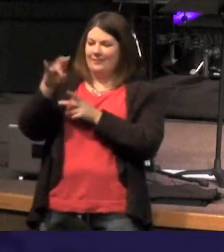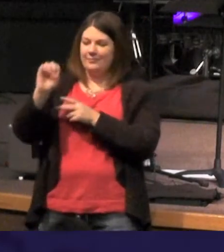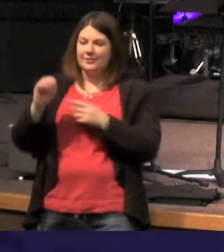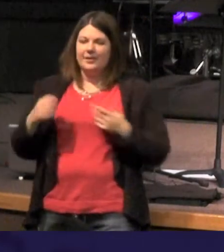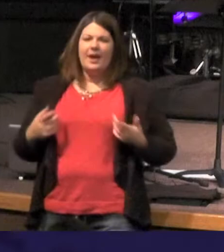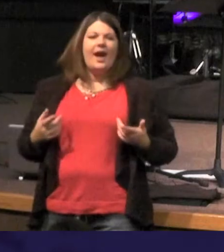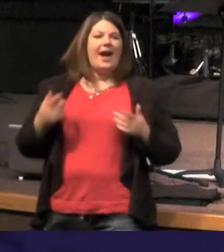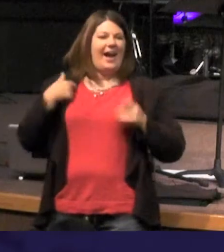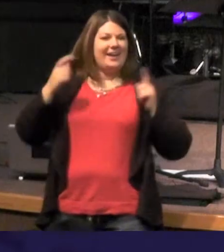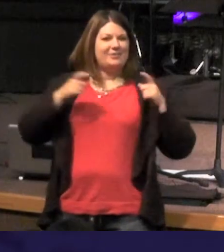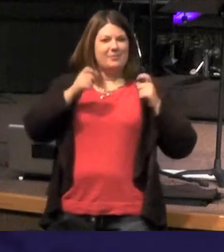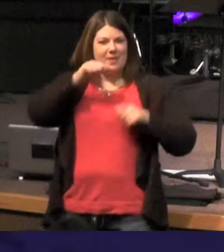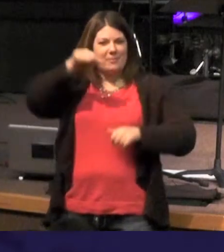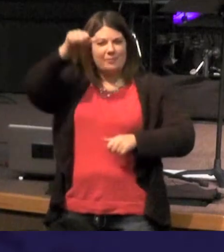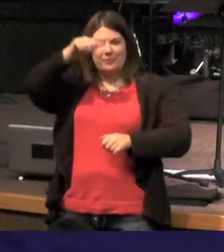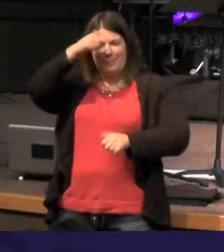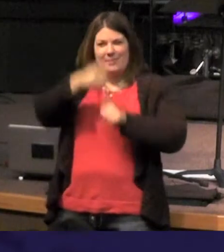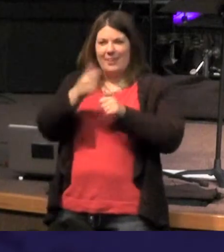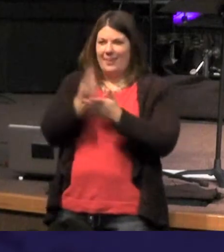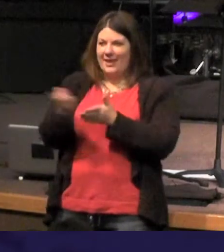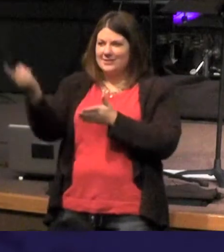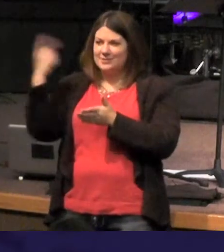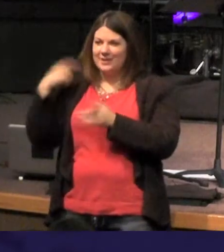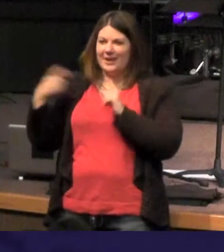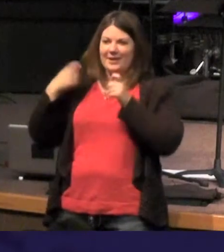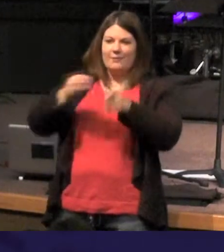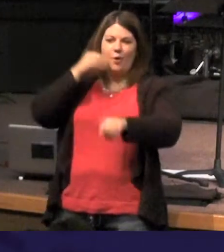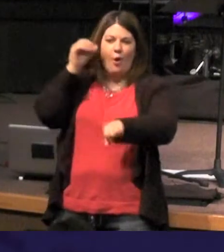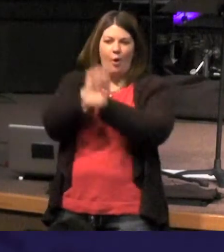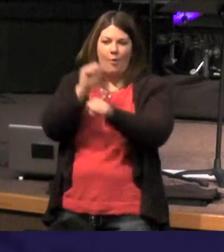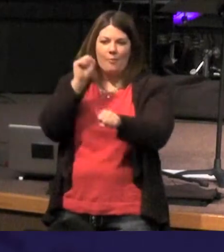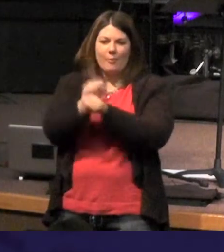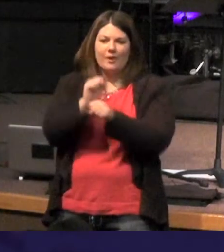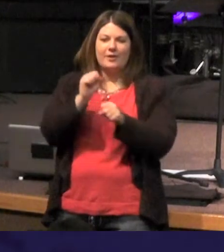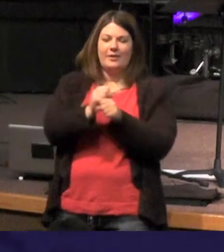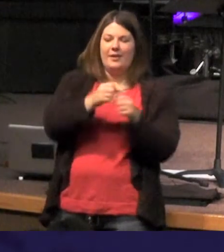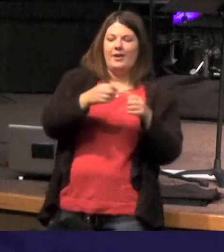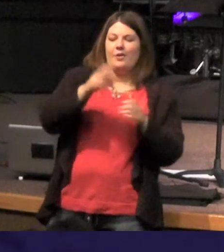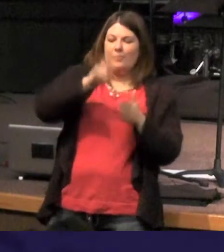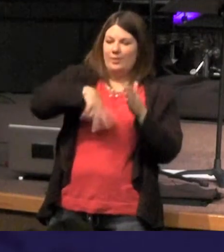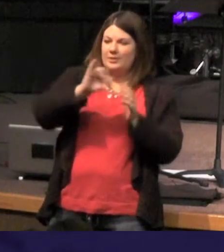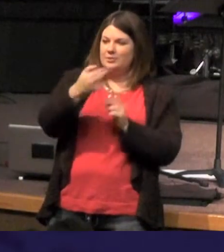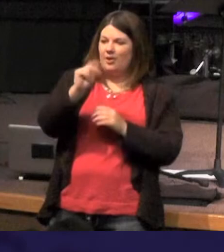done this - I really wanted you to read through the Gospel John and to underline every time you saw the word believe